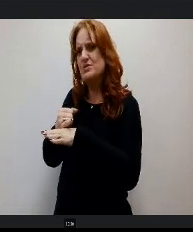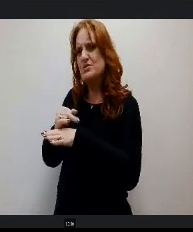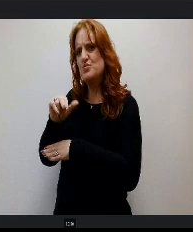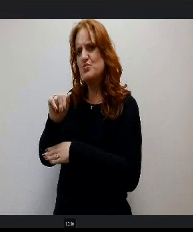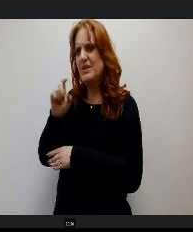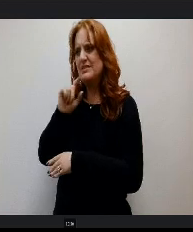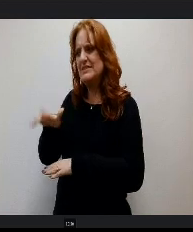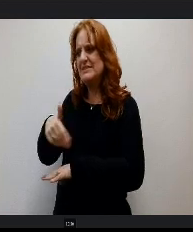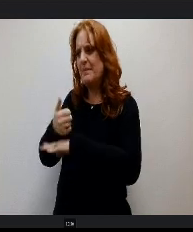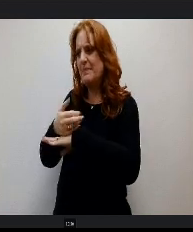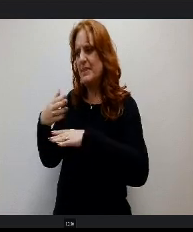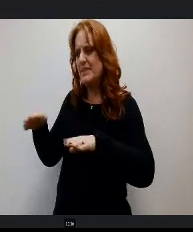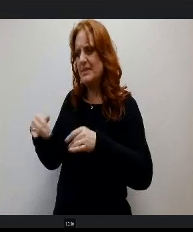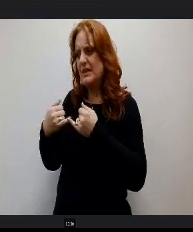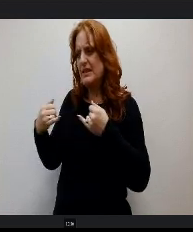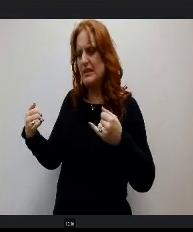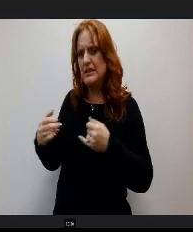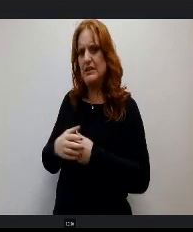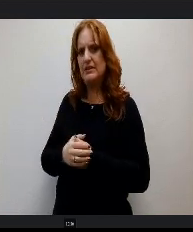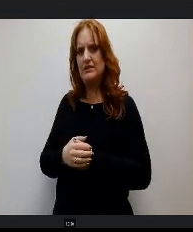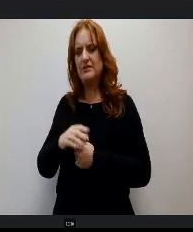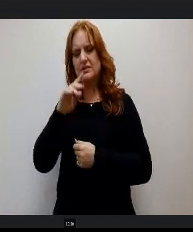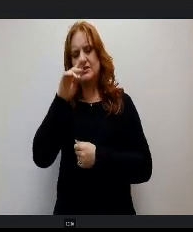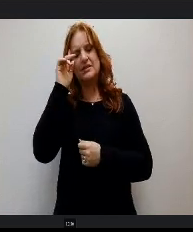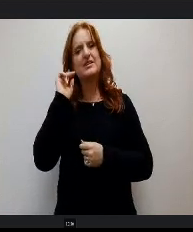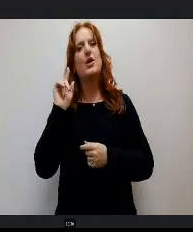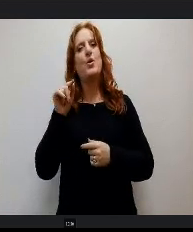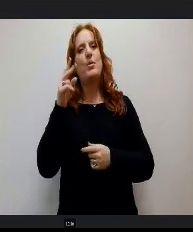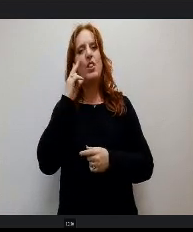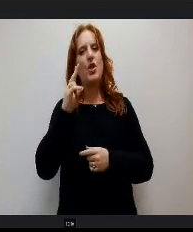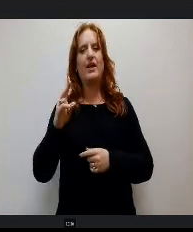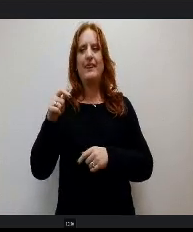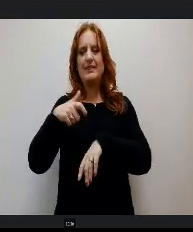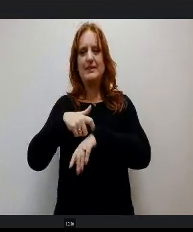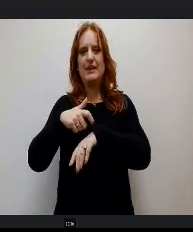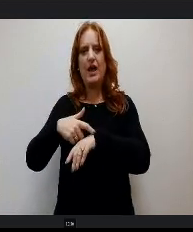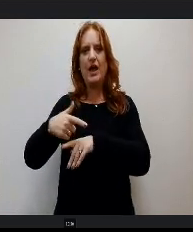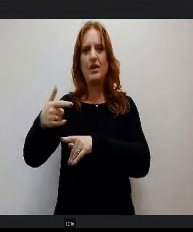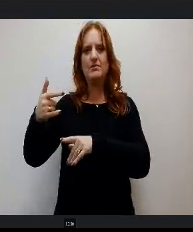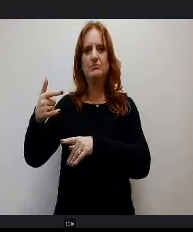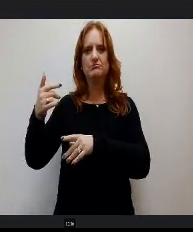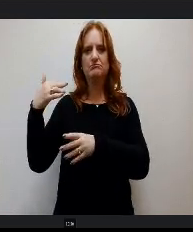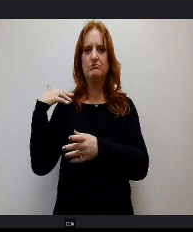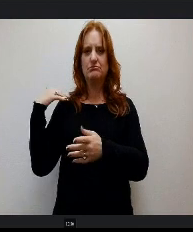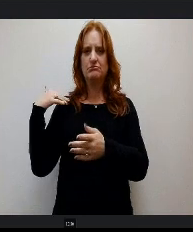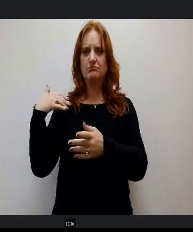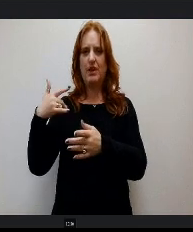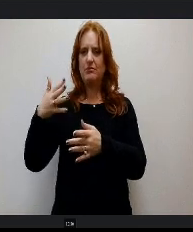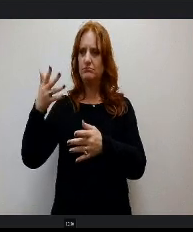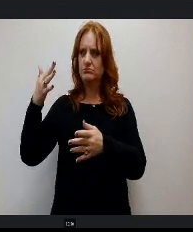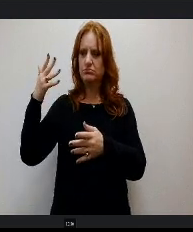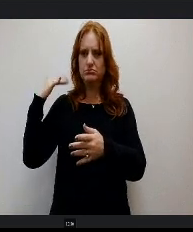We look at it more historically overtime typically the numbers that we're using, right